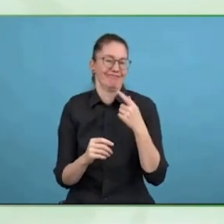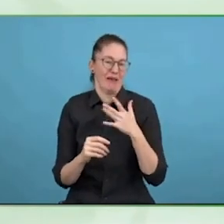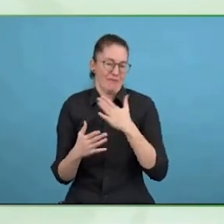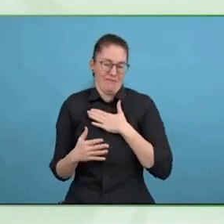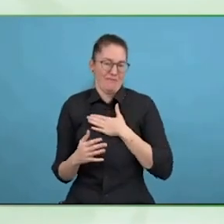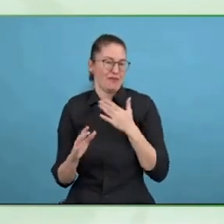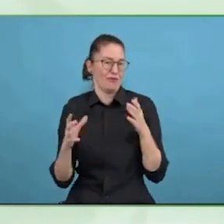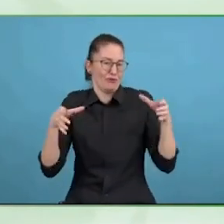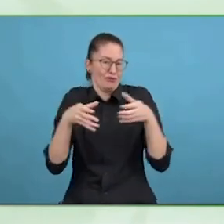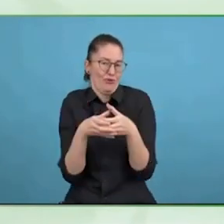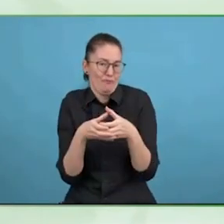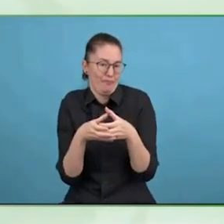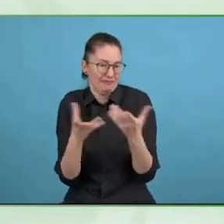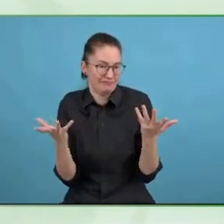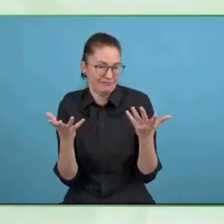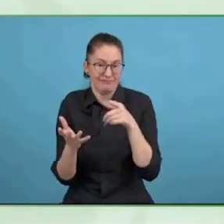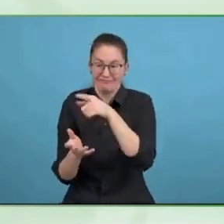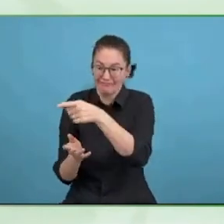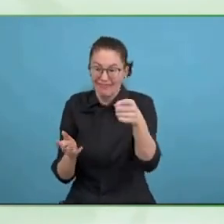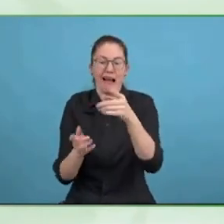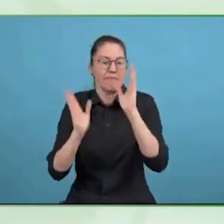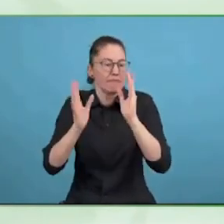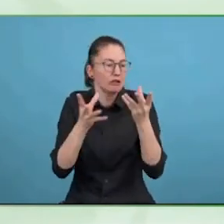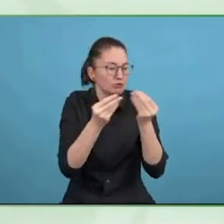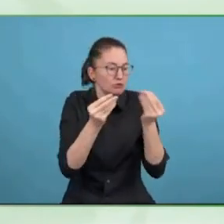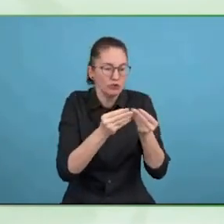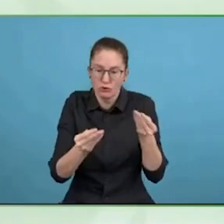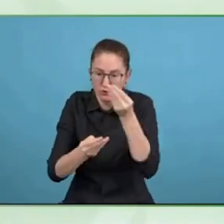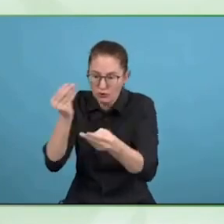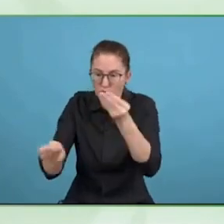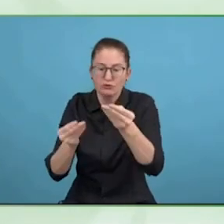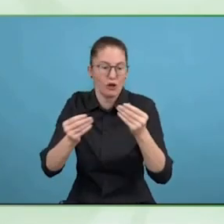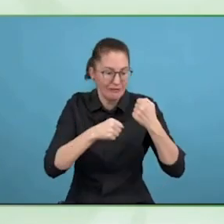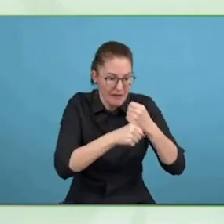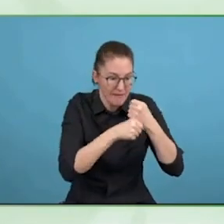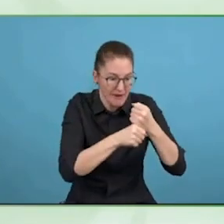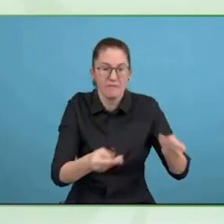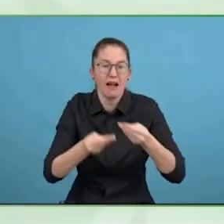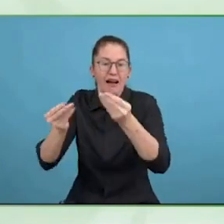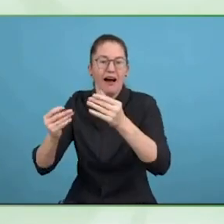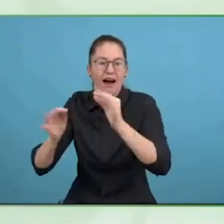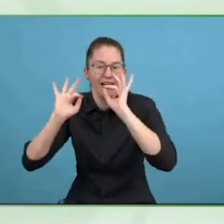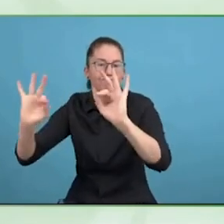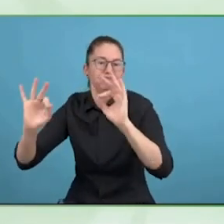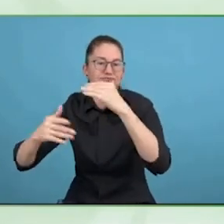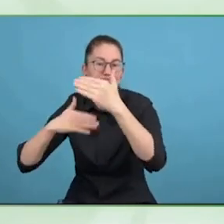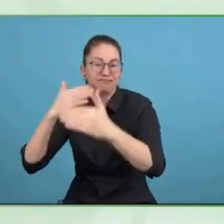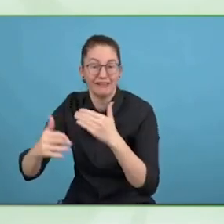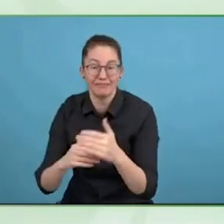Teamwork brought this report, and with teamwork, we can make change